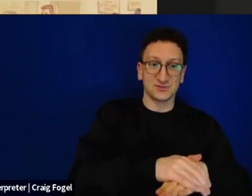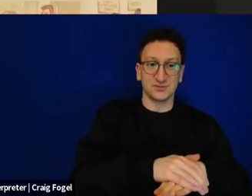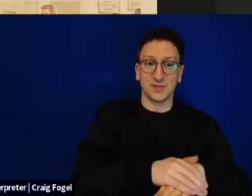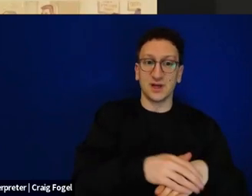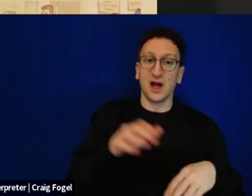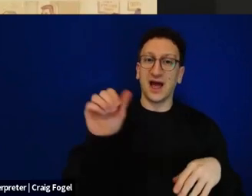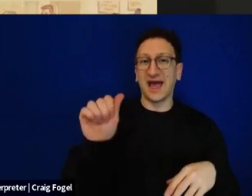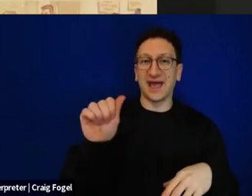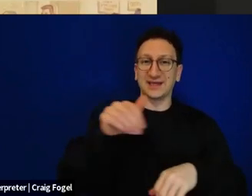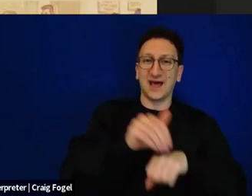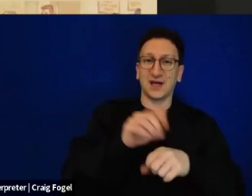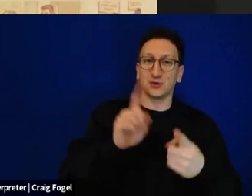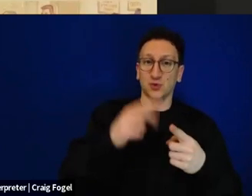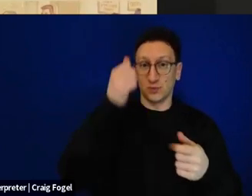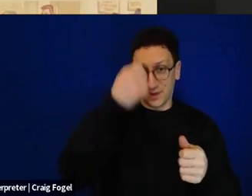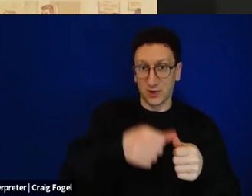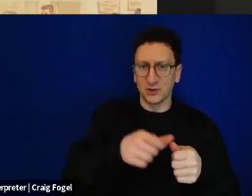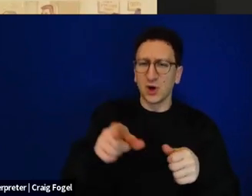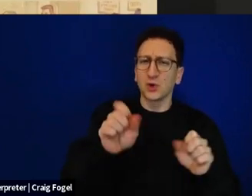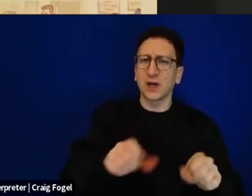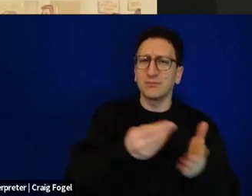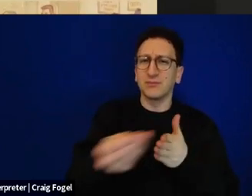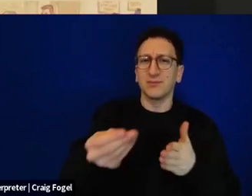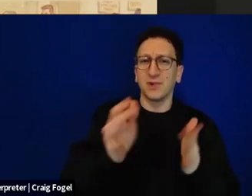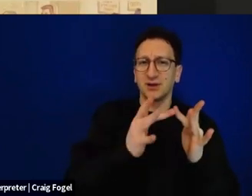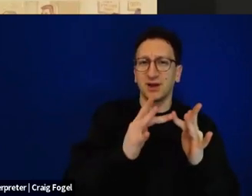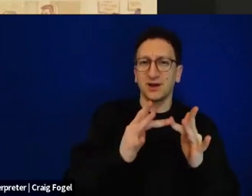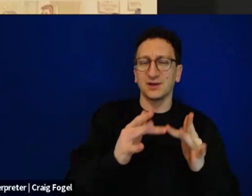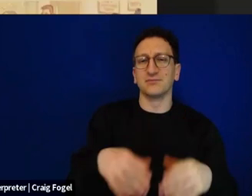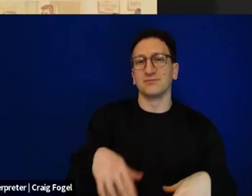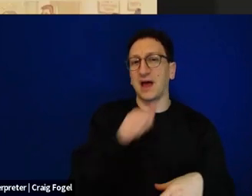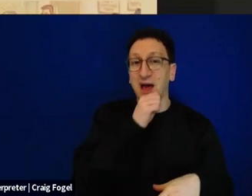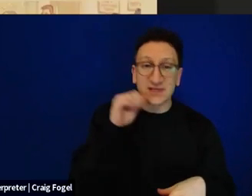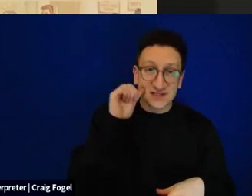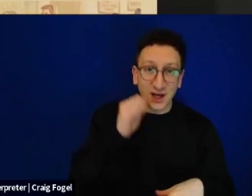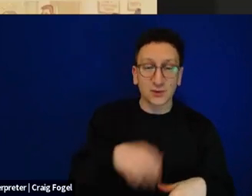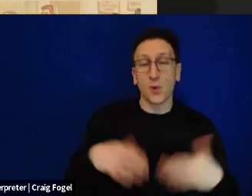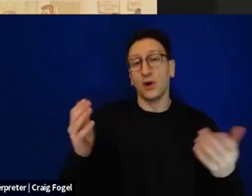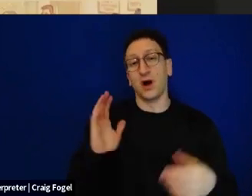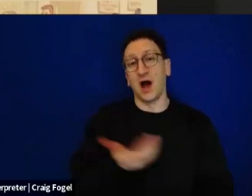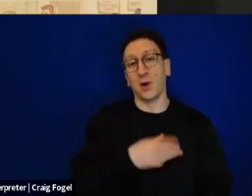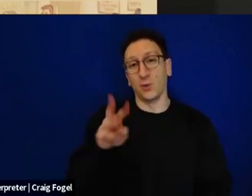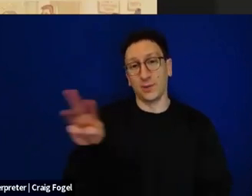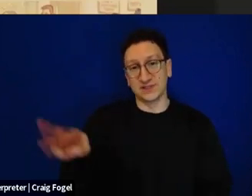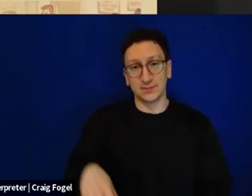and you can order it through our website at HaggadahsRUs or on Amazon. And since then, it's also been translated into multiple languages.